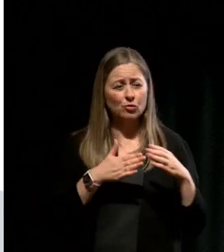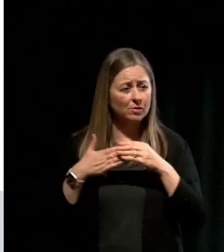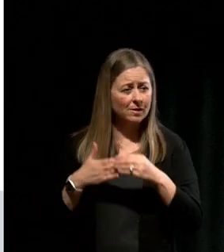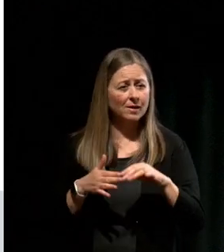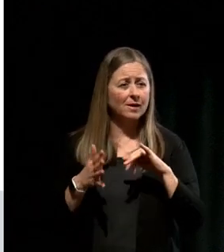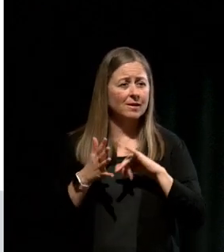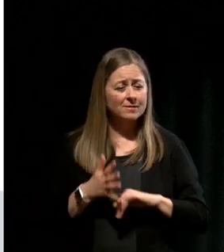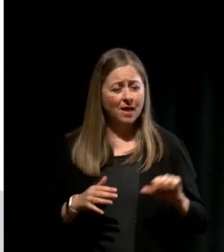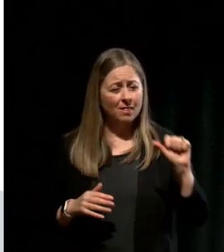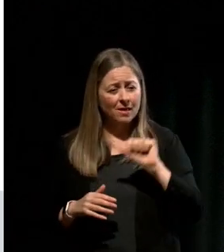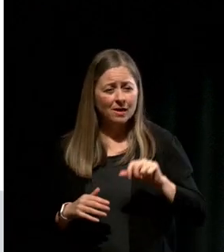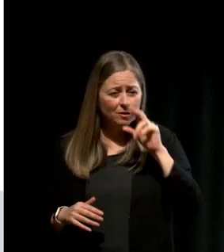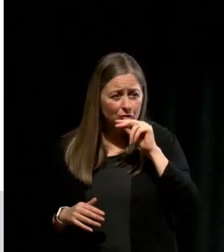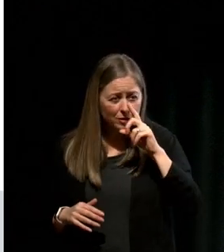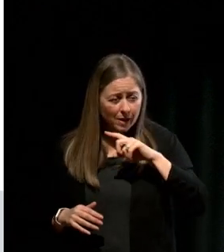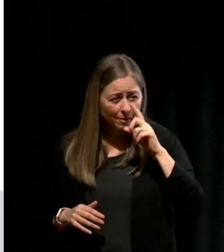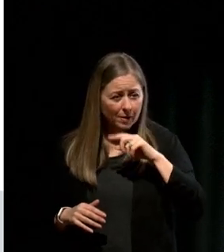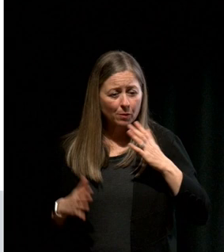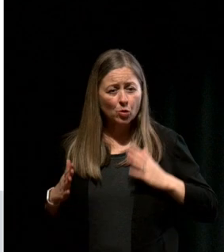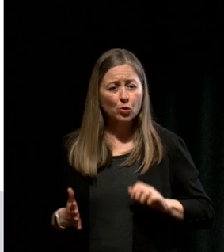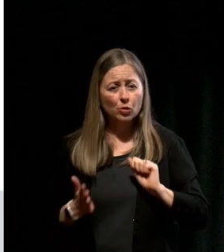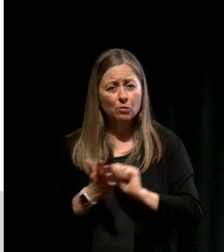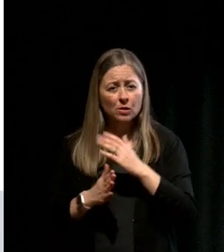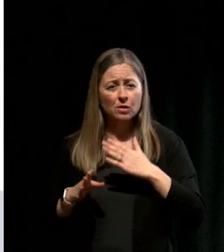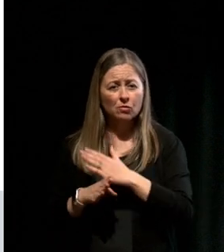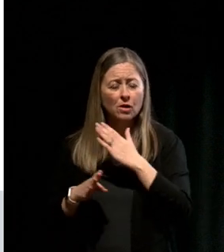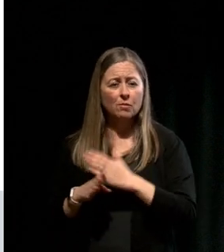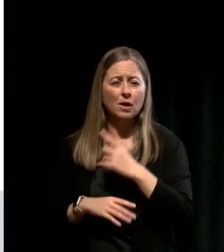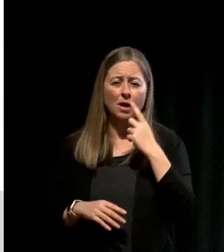Asian young people in my human rights work, I saw the Indians and South Asians were taking